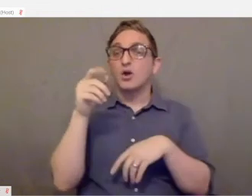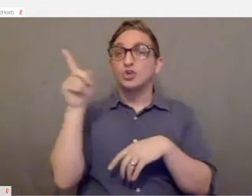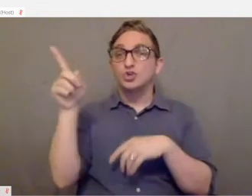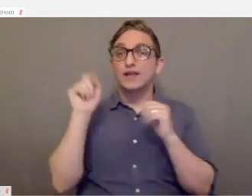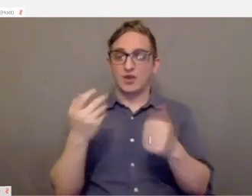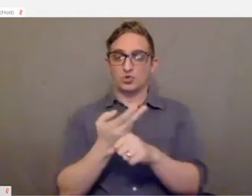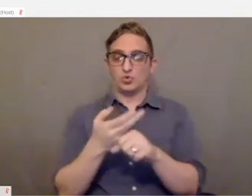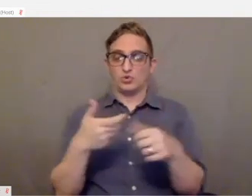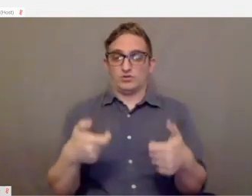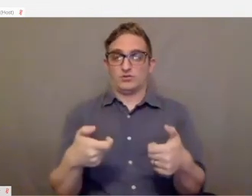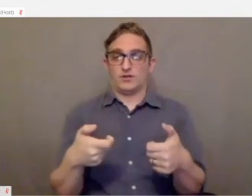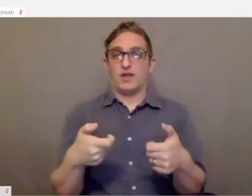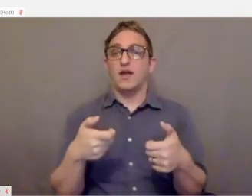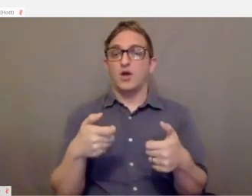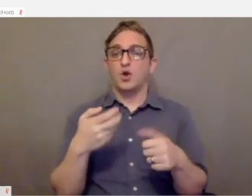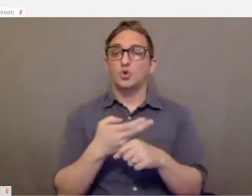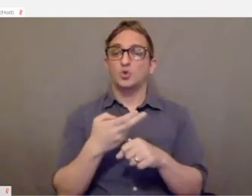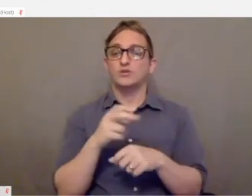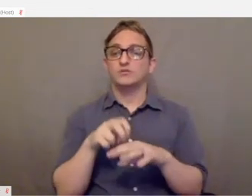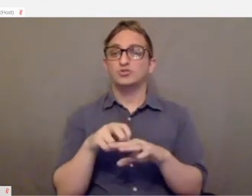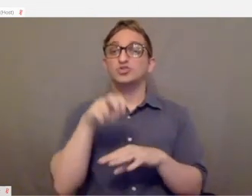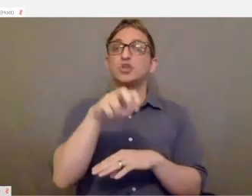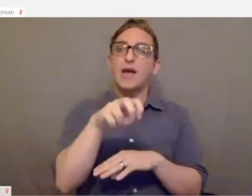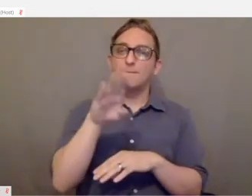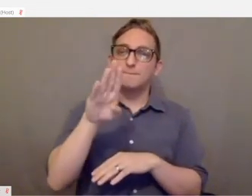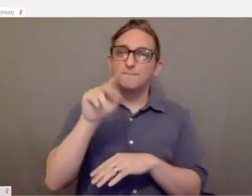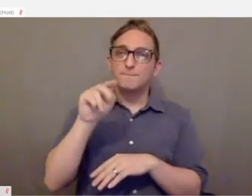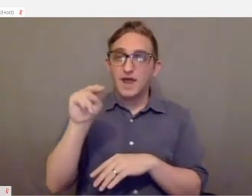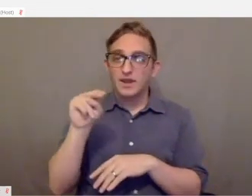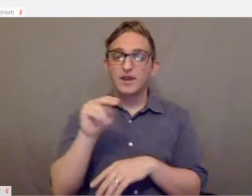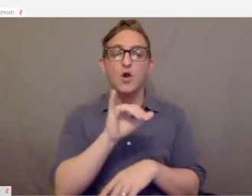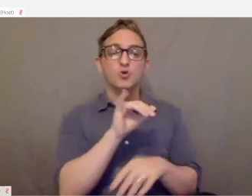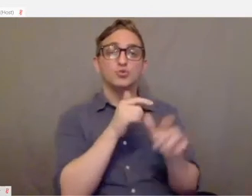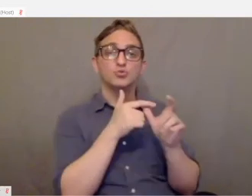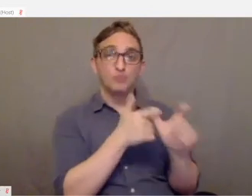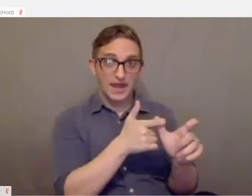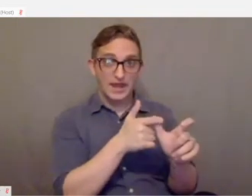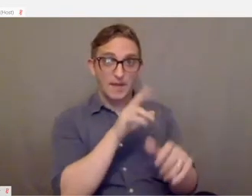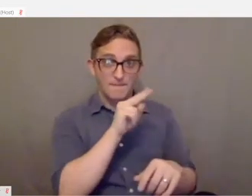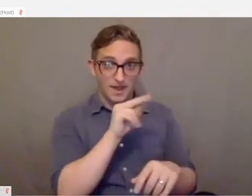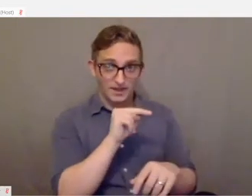the jump button and the run button and then I could have a controller in my hands and